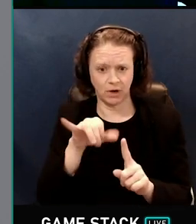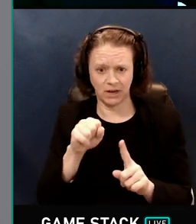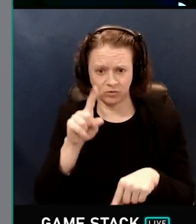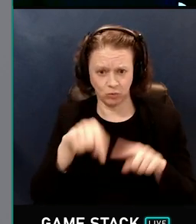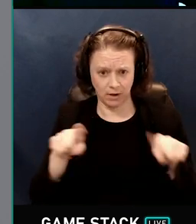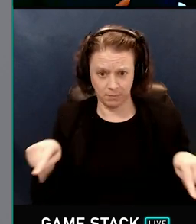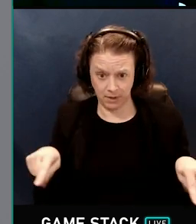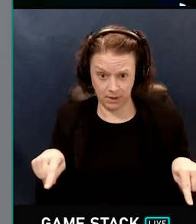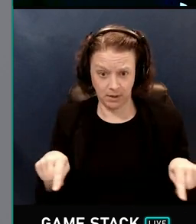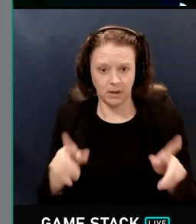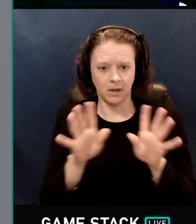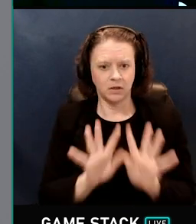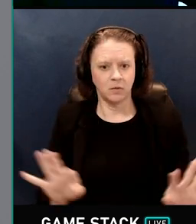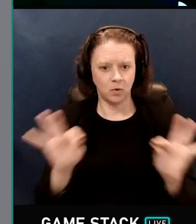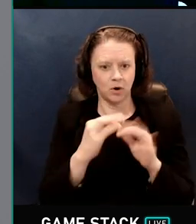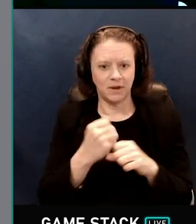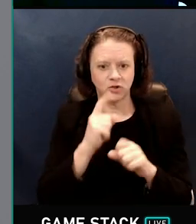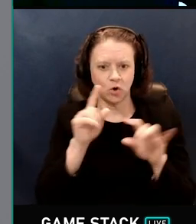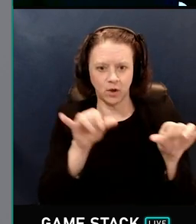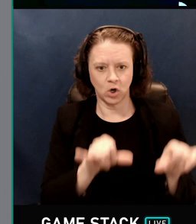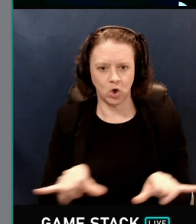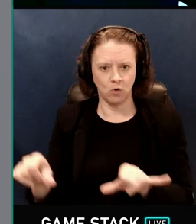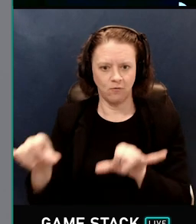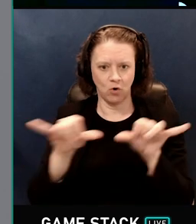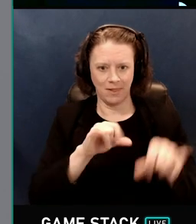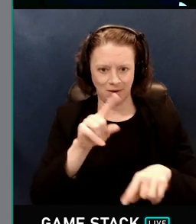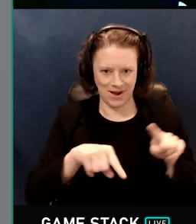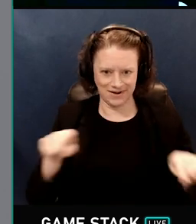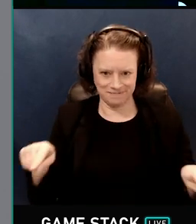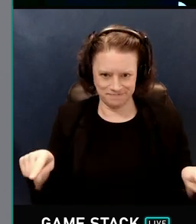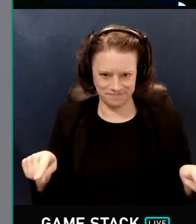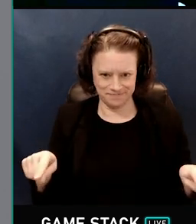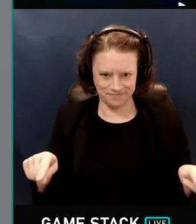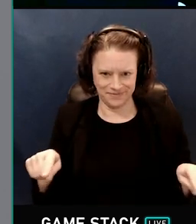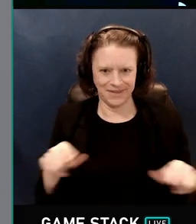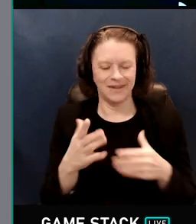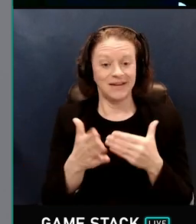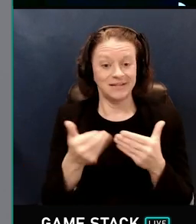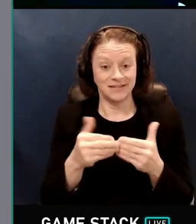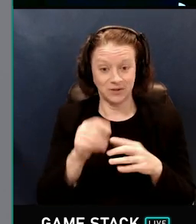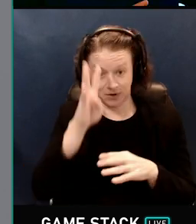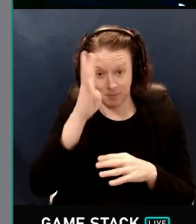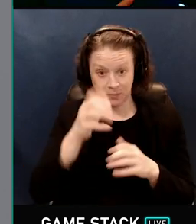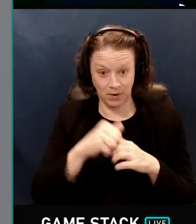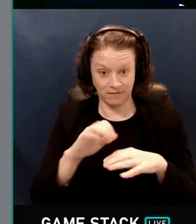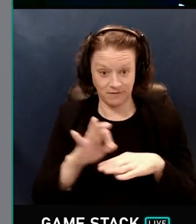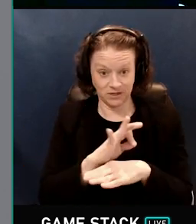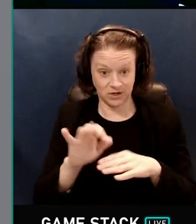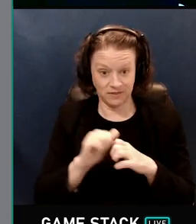it's important to make sure that they are uniformly random. It's easy to come up with a function that generates